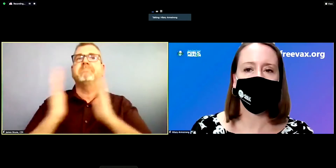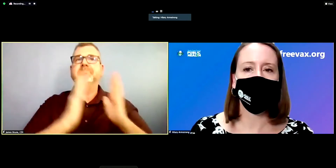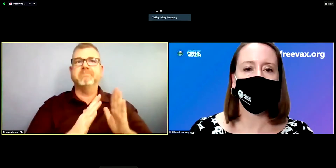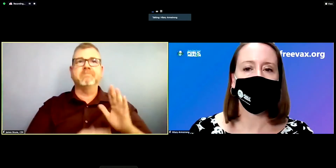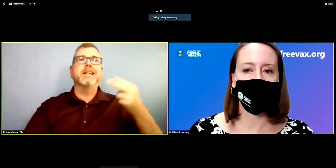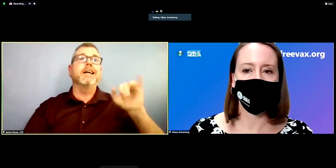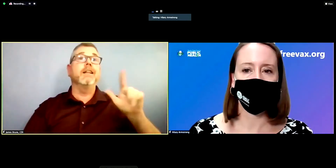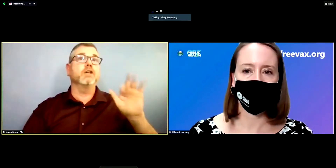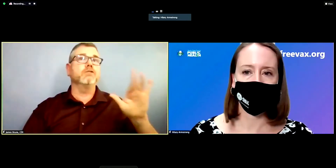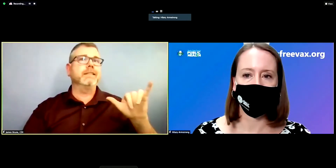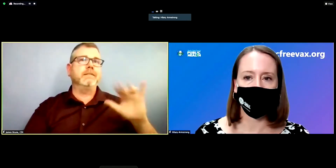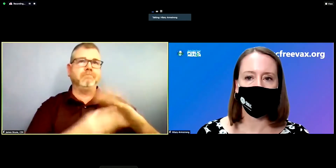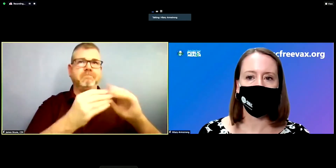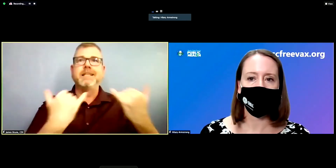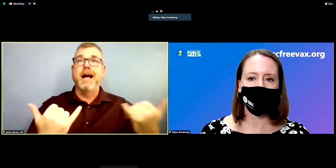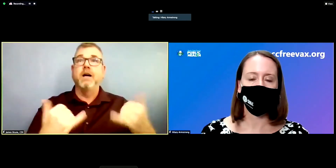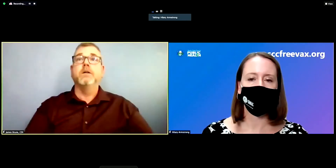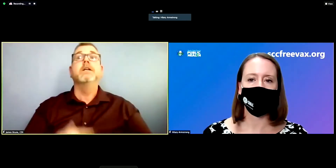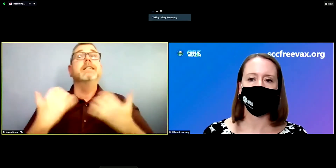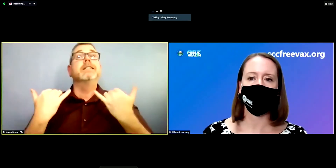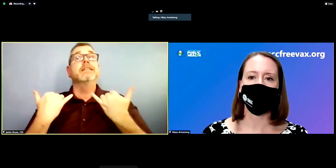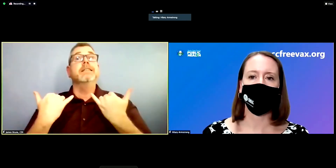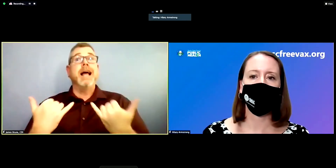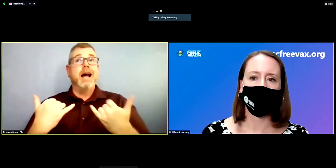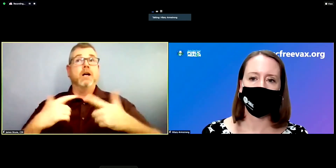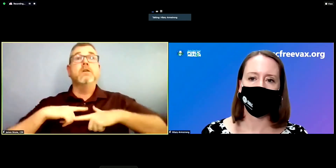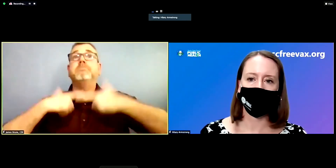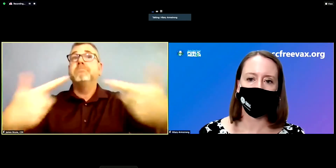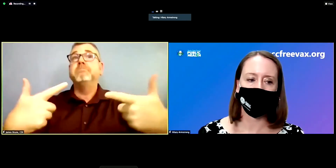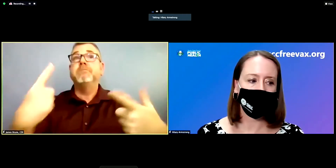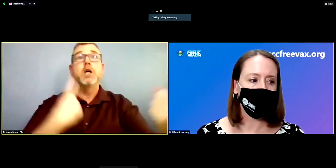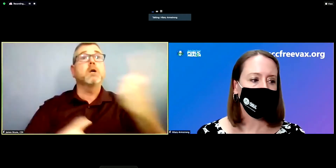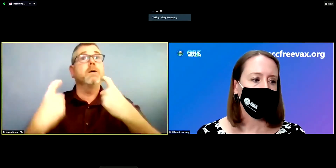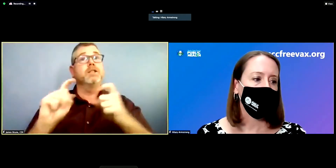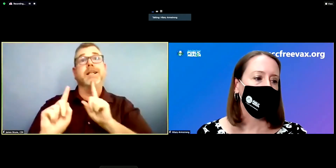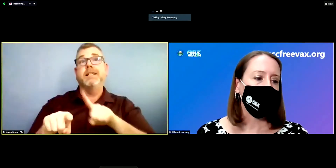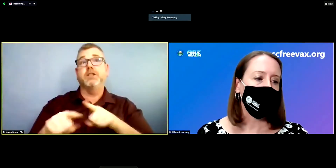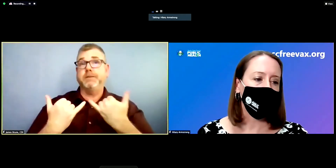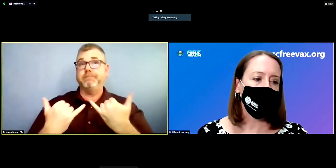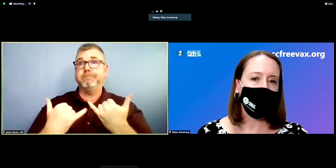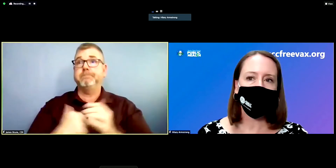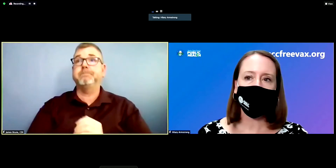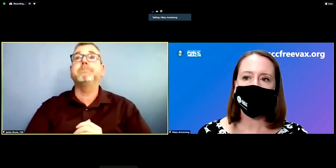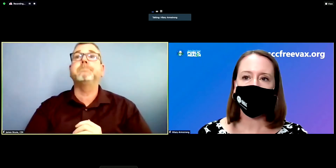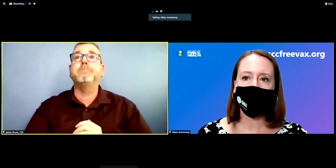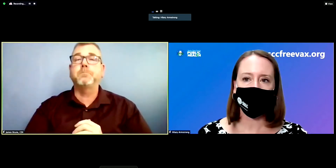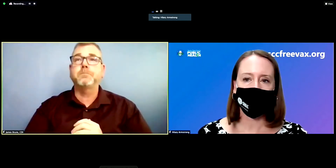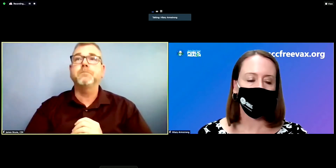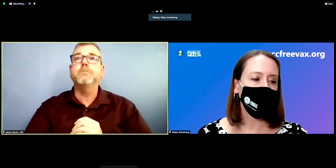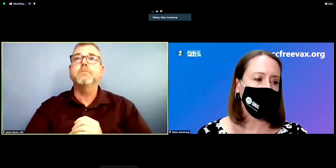question and answer portion of today's media availability. If you would like to ask a question,